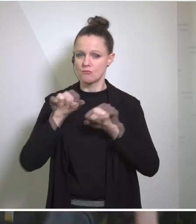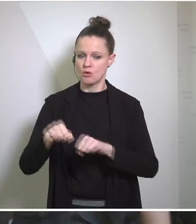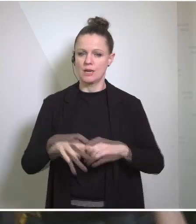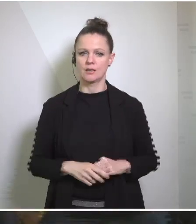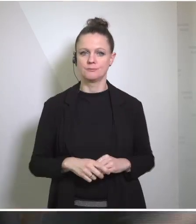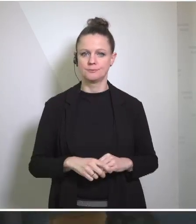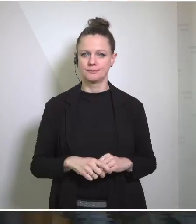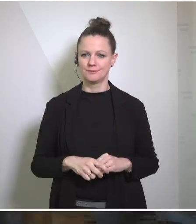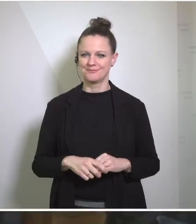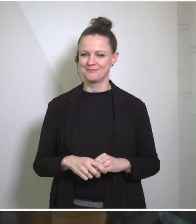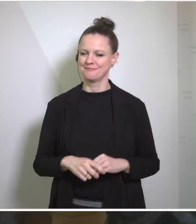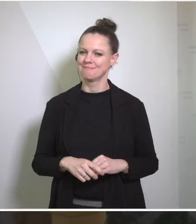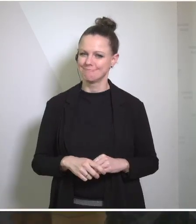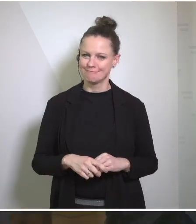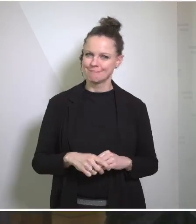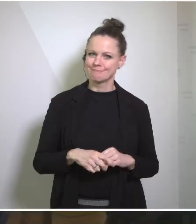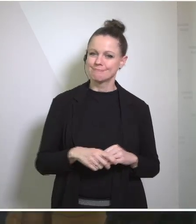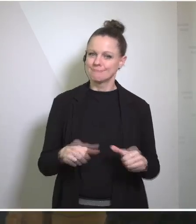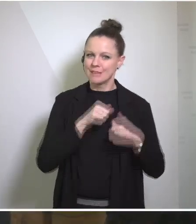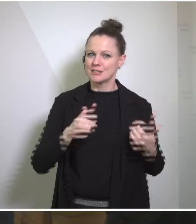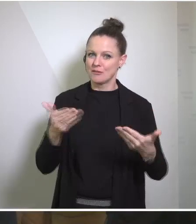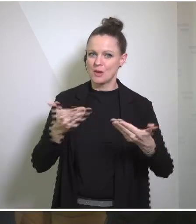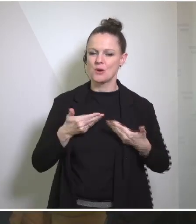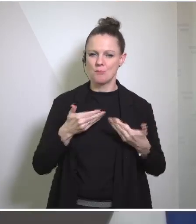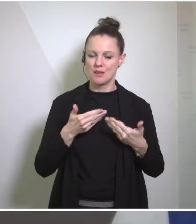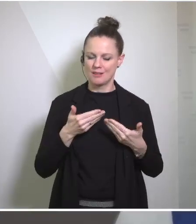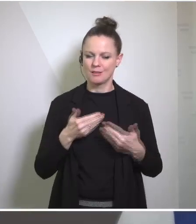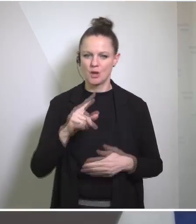Minister Alexander Schallenberg: Dear Secretary of State, dear Tony, ladies and gentlemen, a very